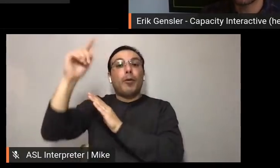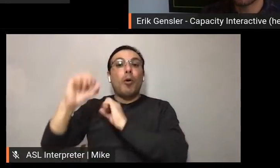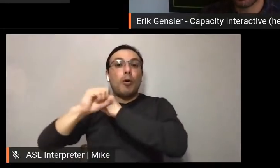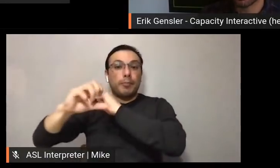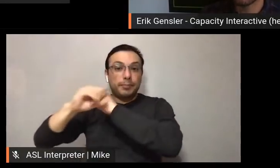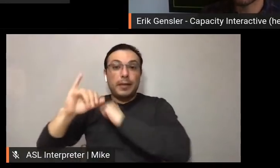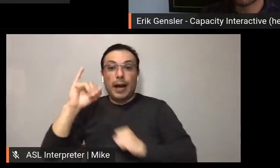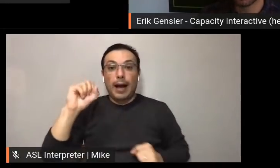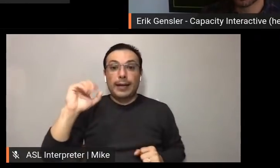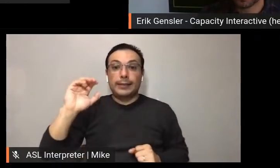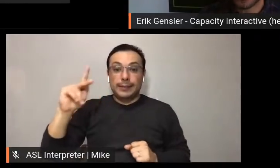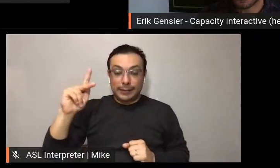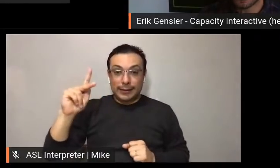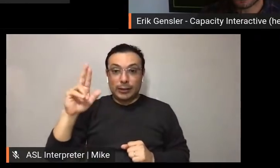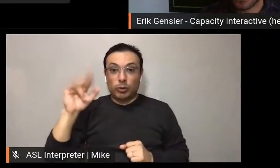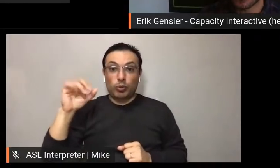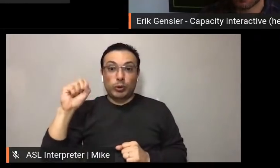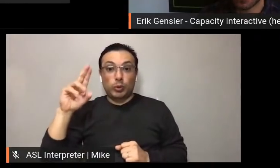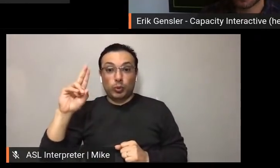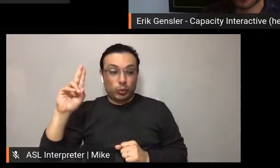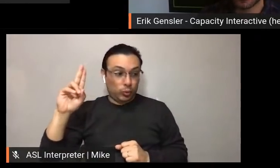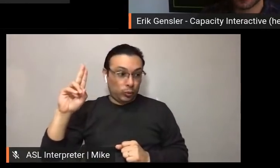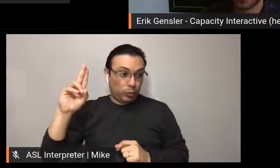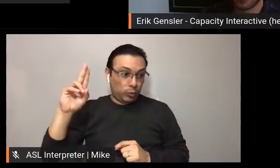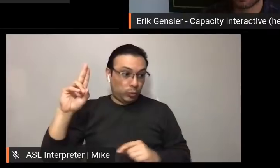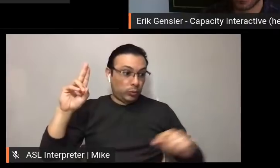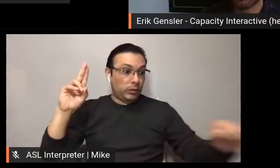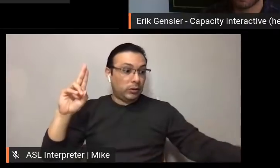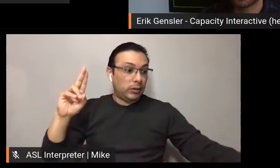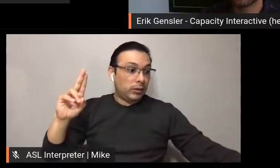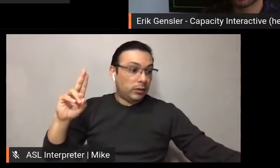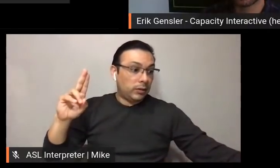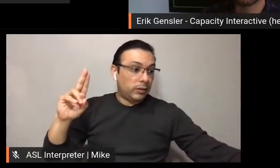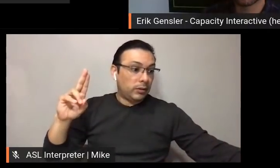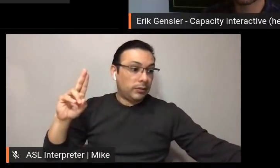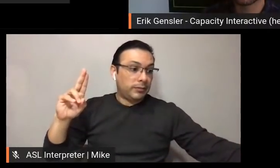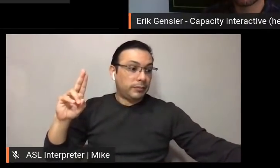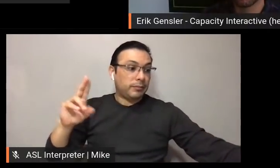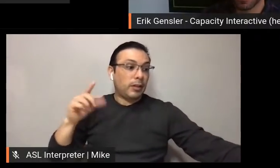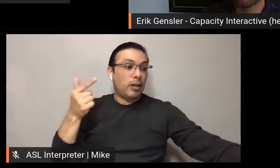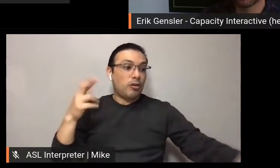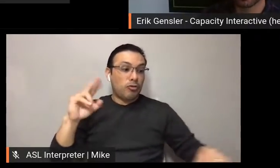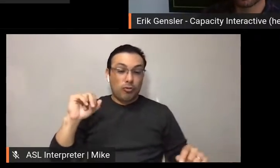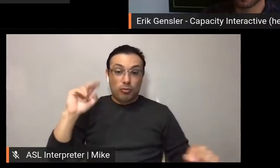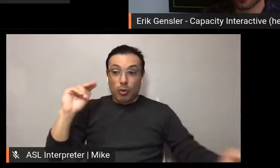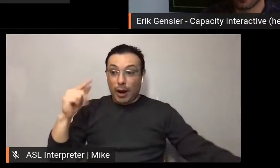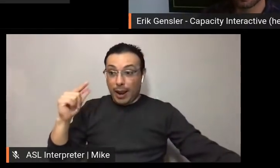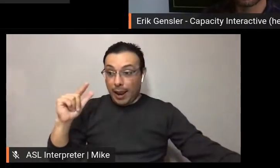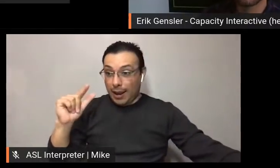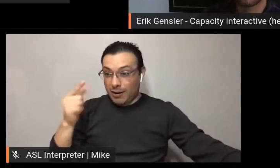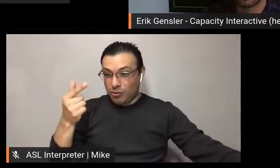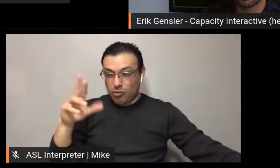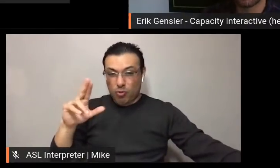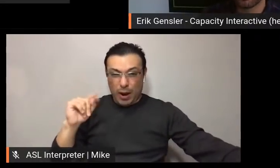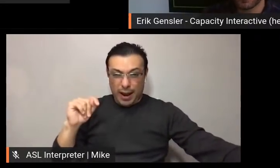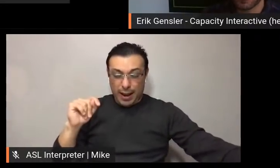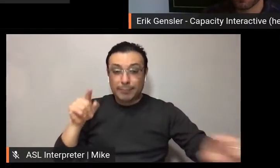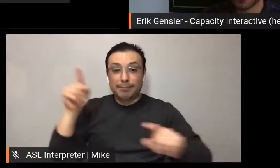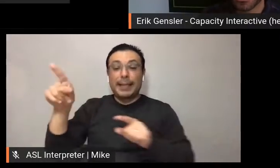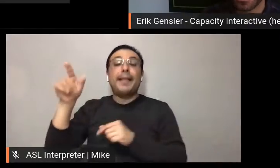is the social media and content manager, and Grant Meachum is is the director Live at Orchestra Hall. And the three of them will